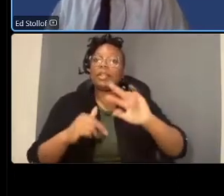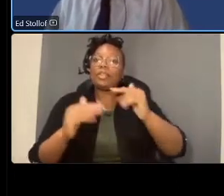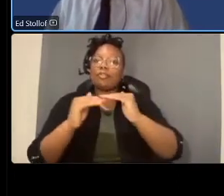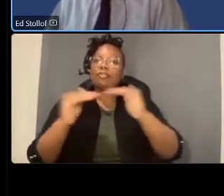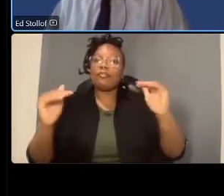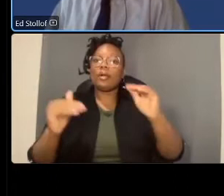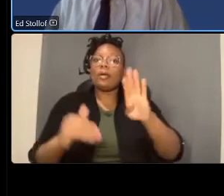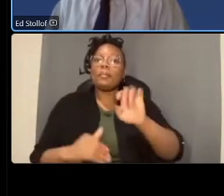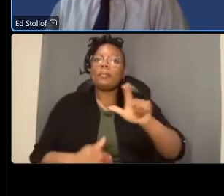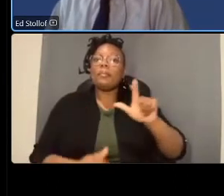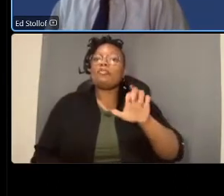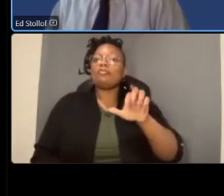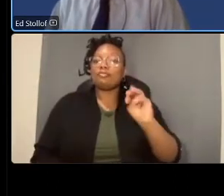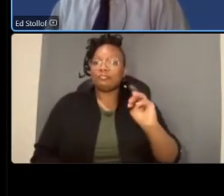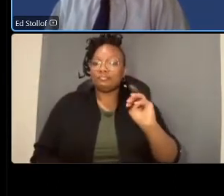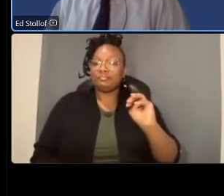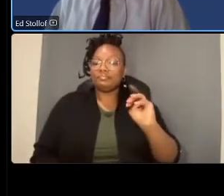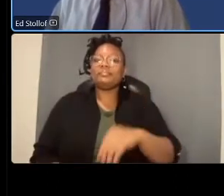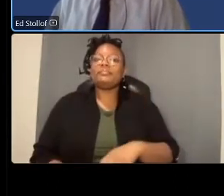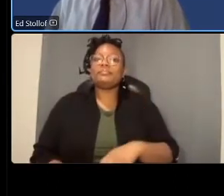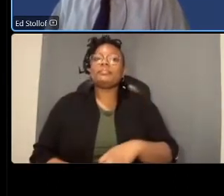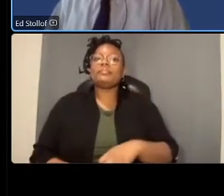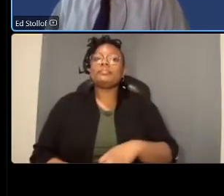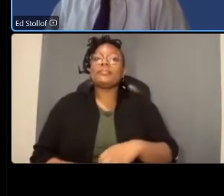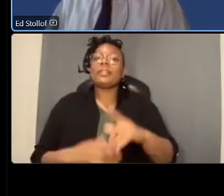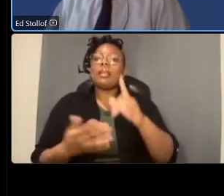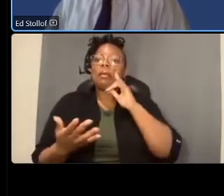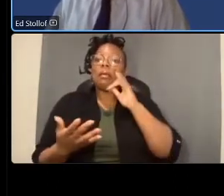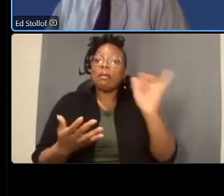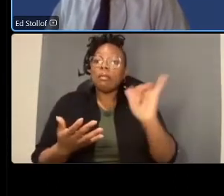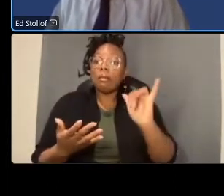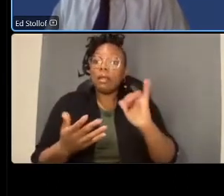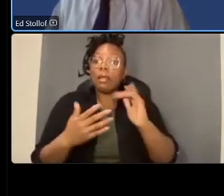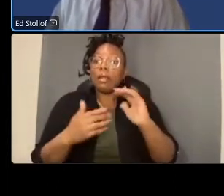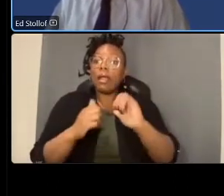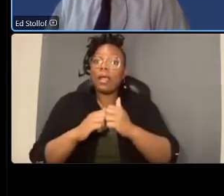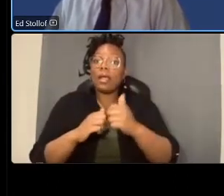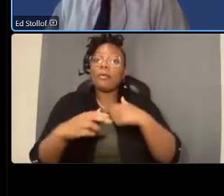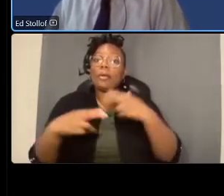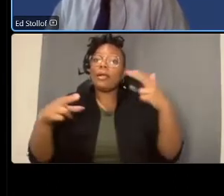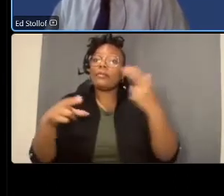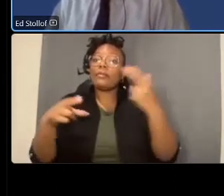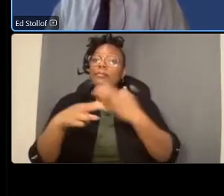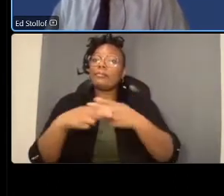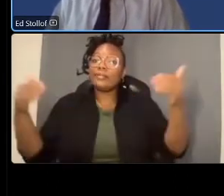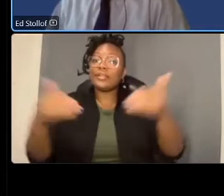ballroom the format will be as follows we'll have a brief introductory presentation on the project